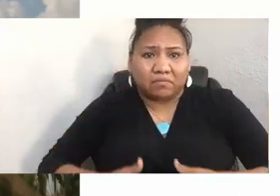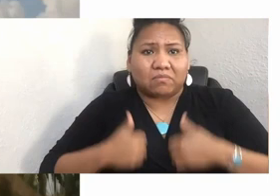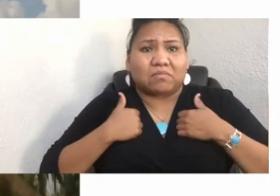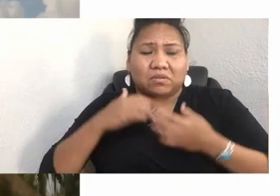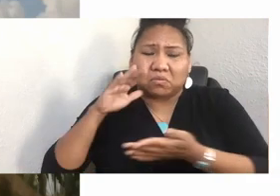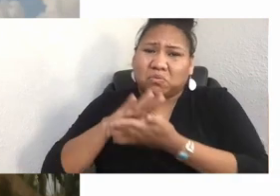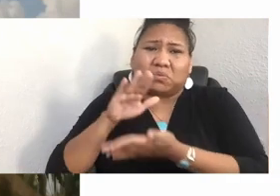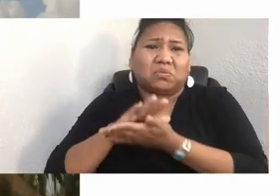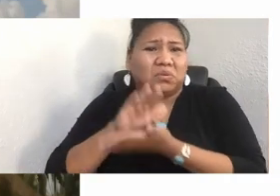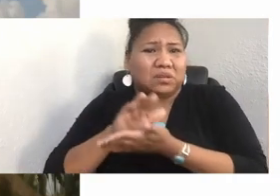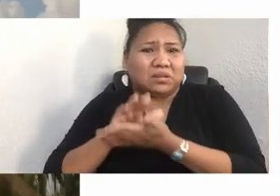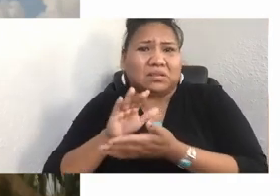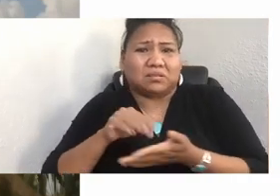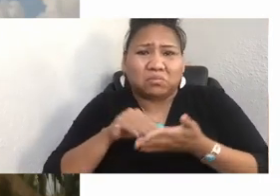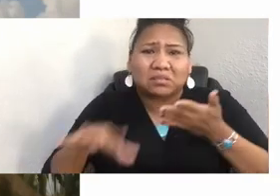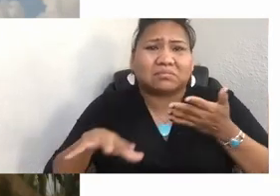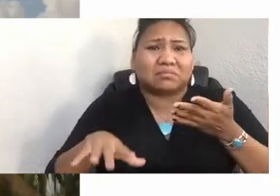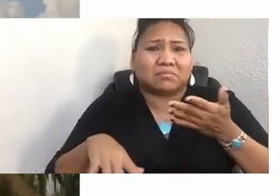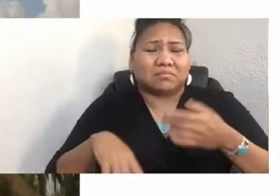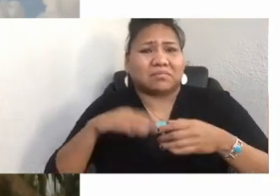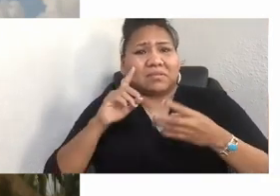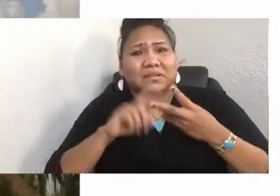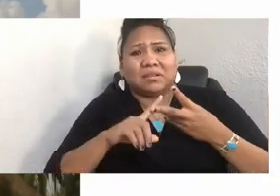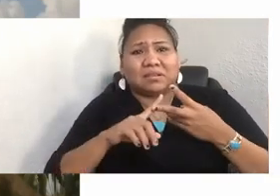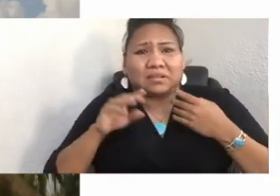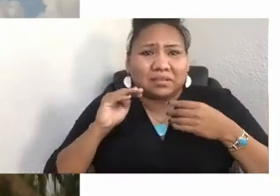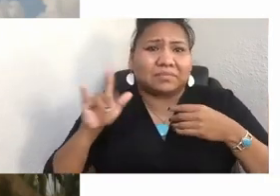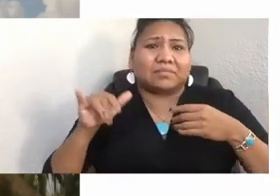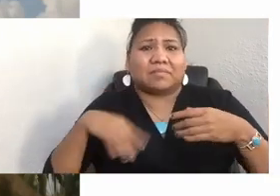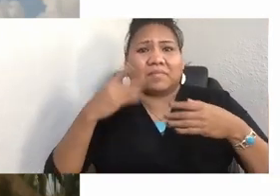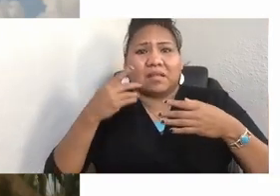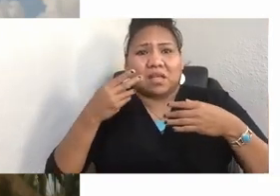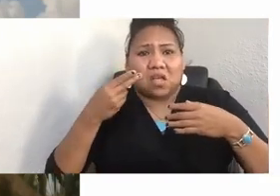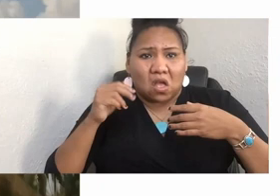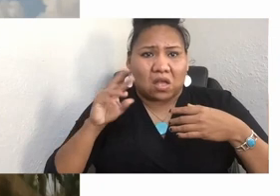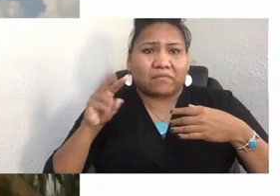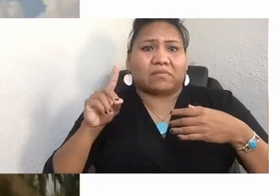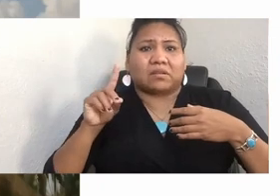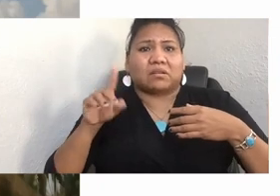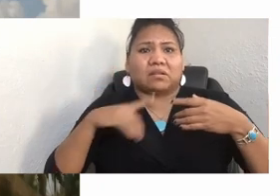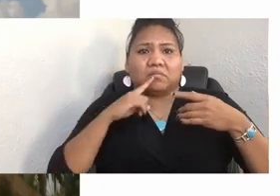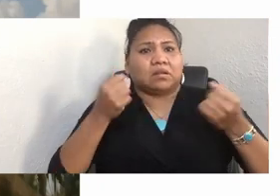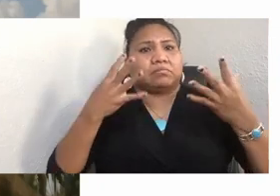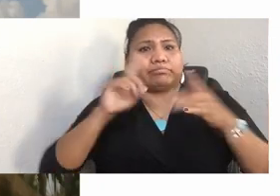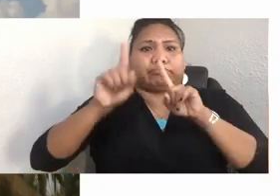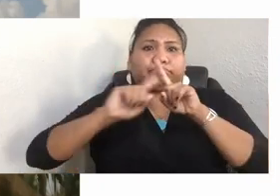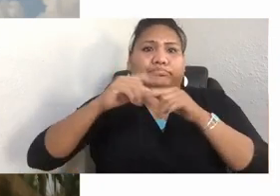UC Berkeley, the Graduate School of Education at Harvard, and Haskell Indian Nations have all been honored to call Dr. Mann their teacher.